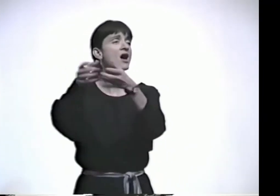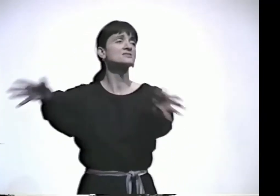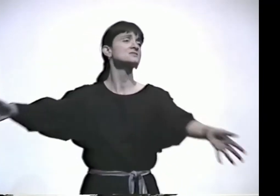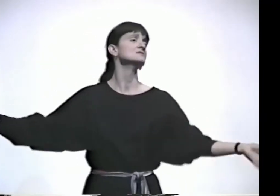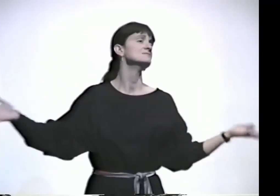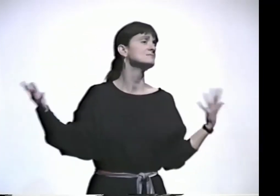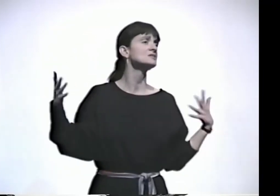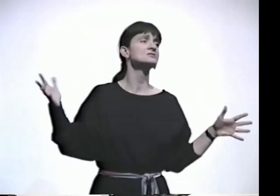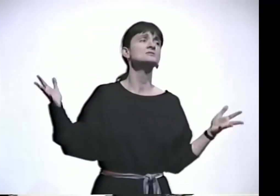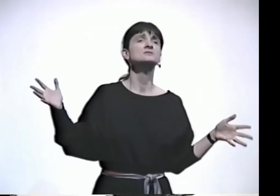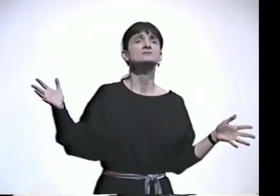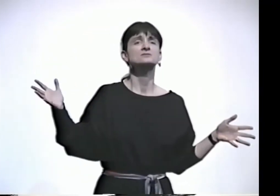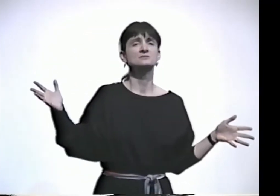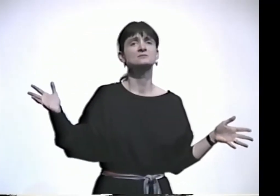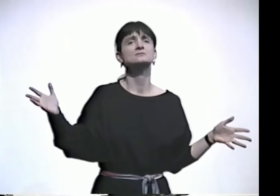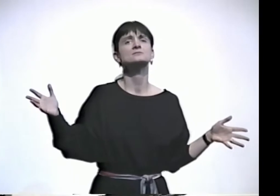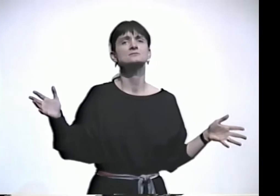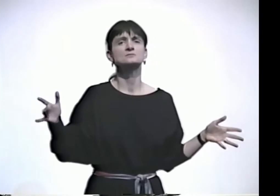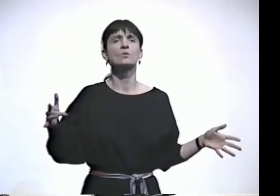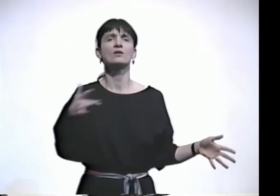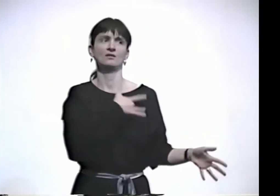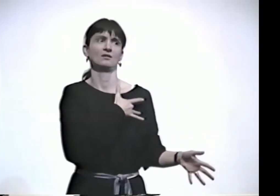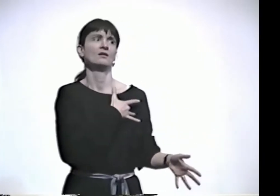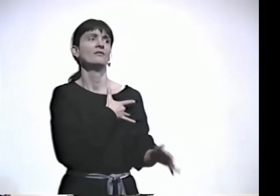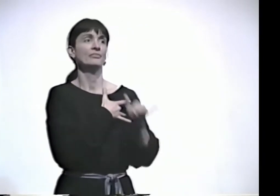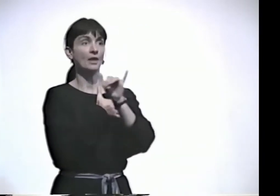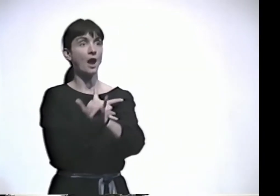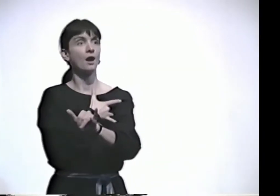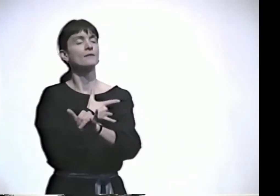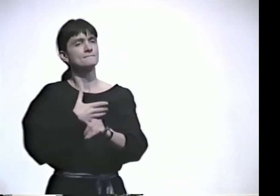I THINK OF THAT CHILD AND THAT HE'S GONE.